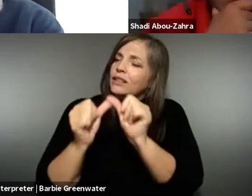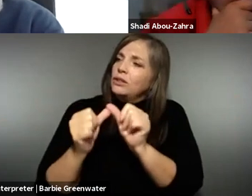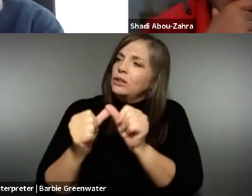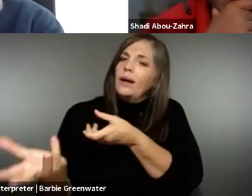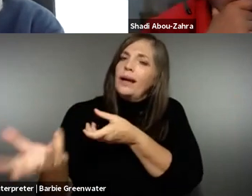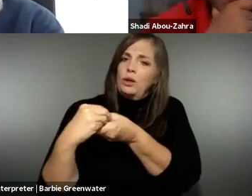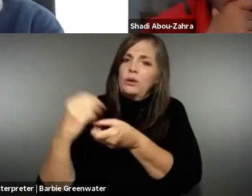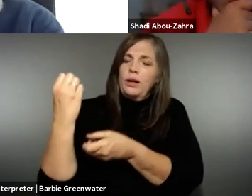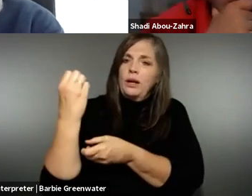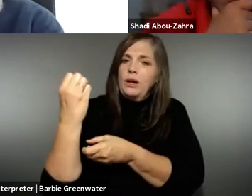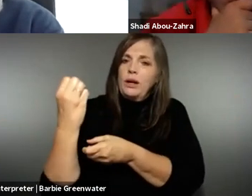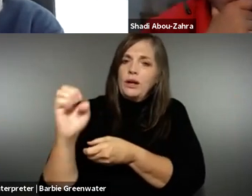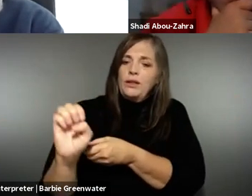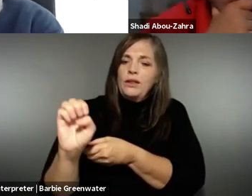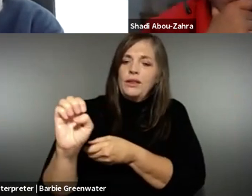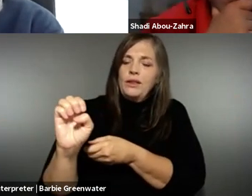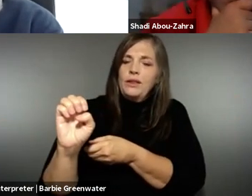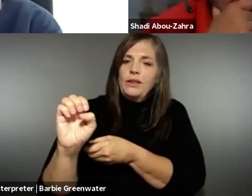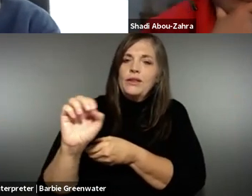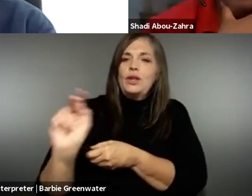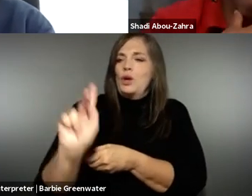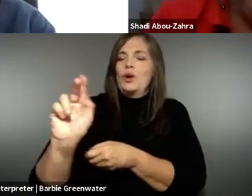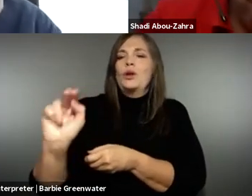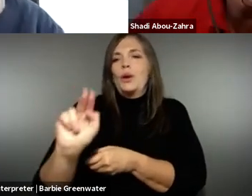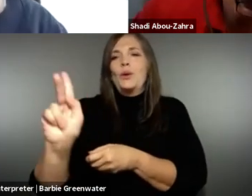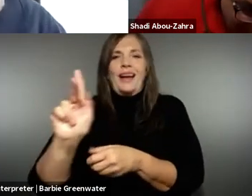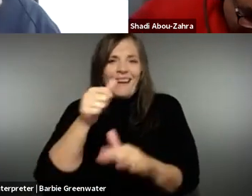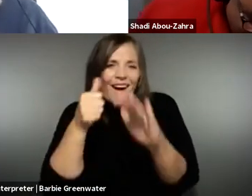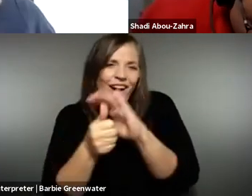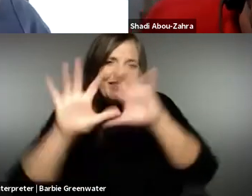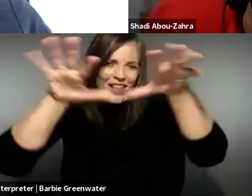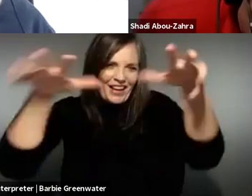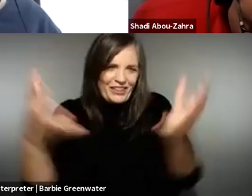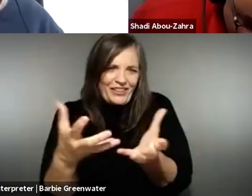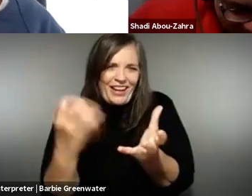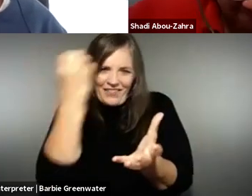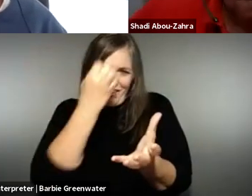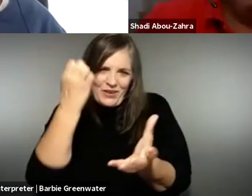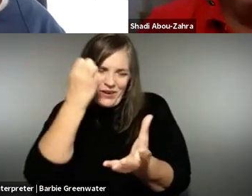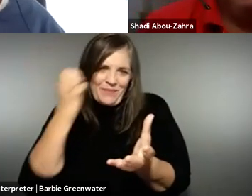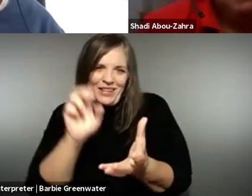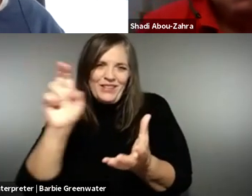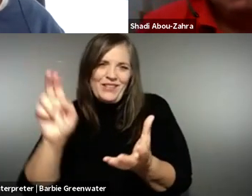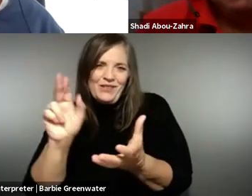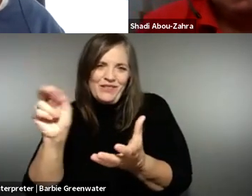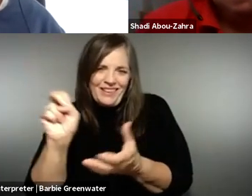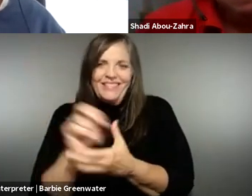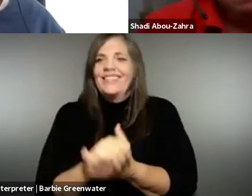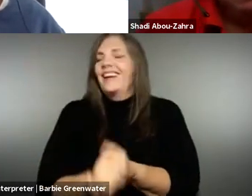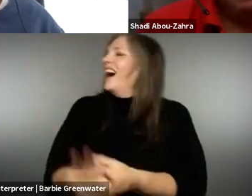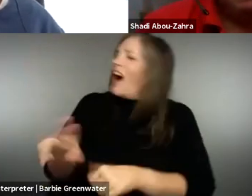Yeah. So in the interest of being brief, I think that's my main point. And thank you for continuing to include the UK under the general heading of